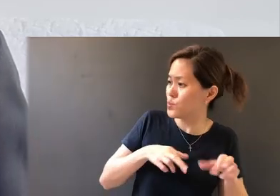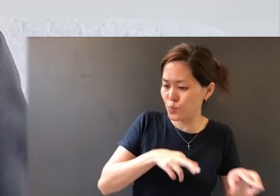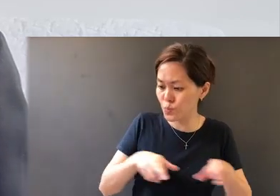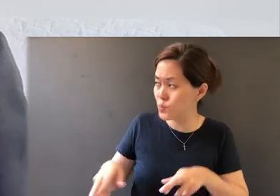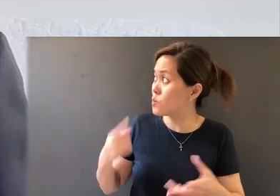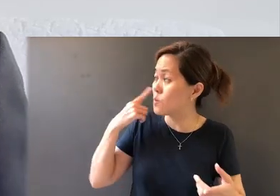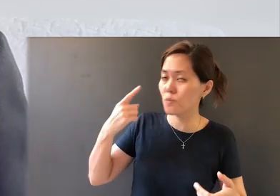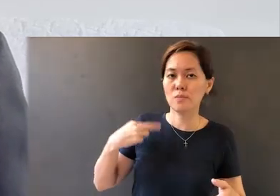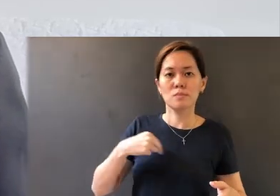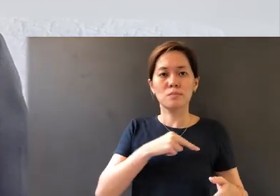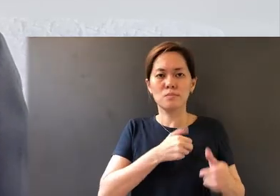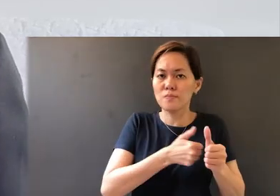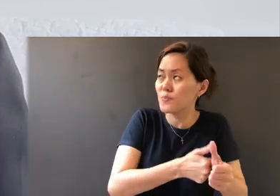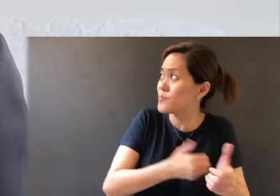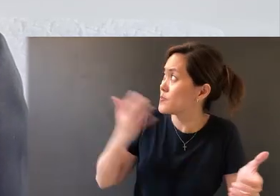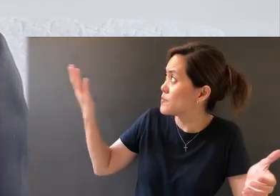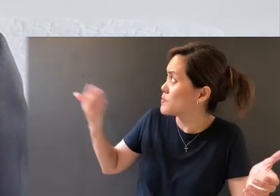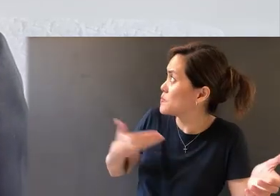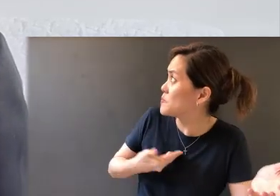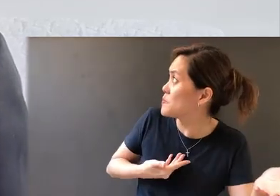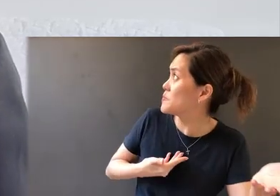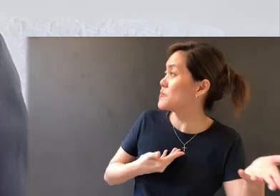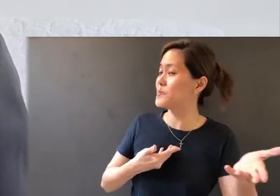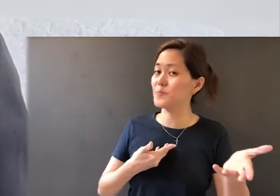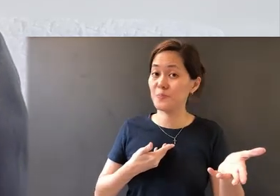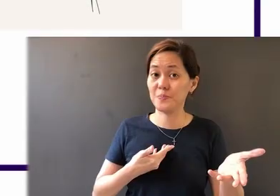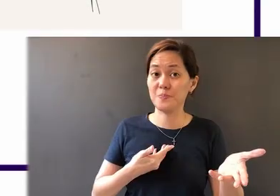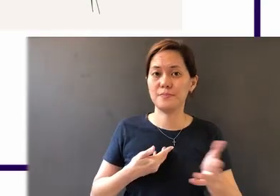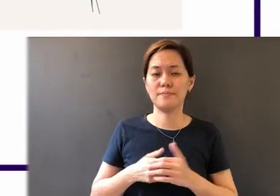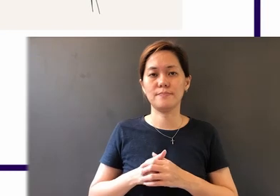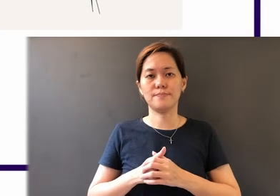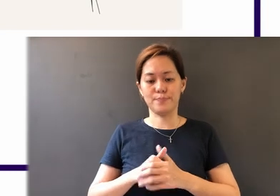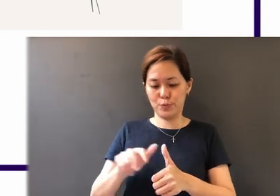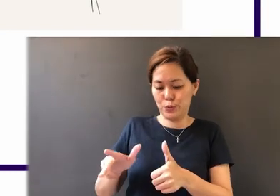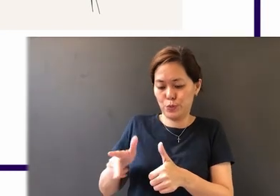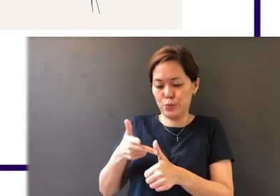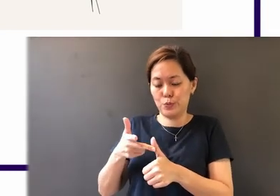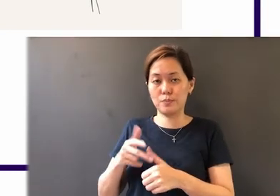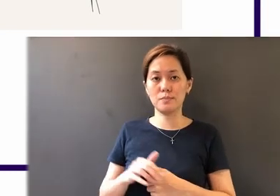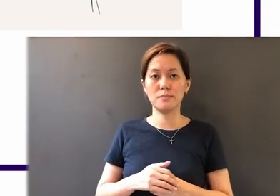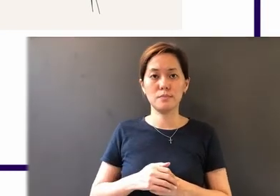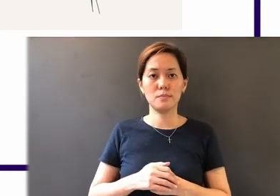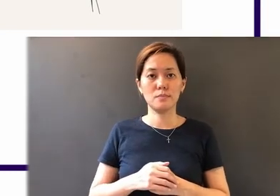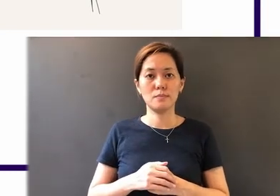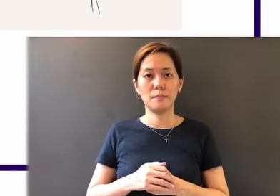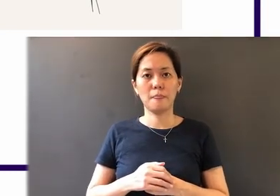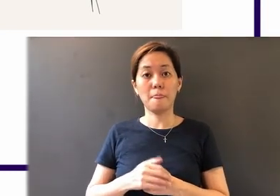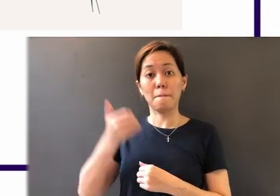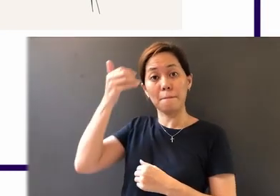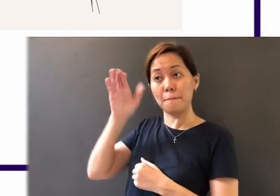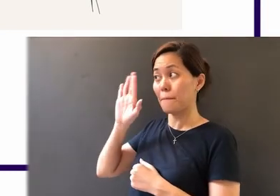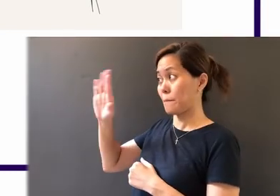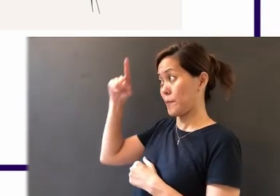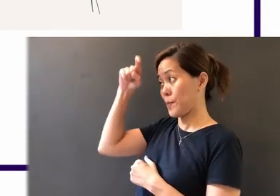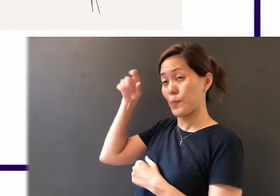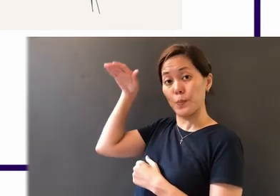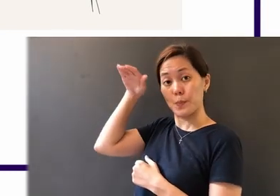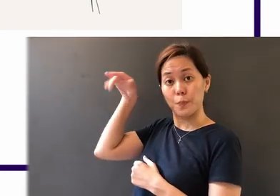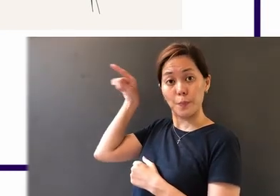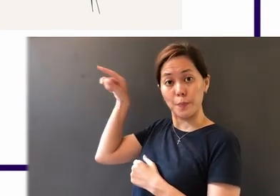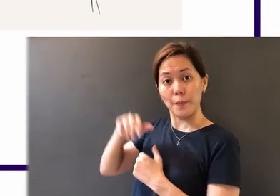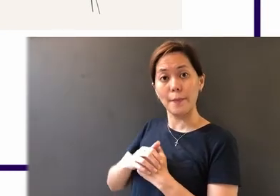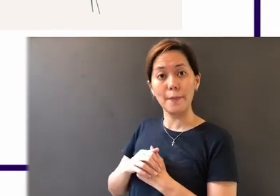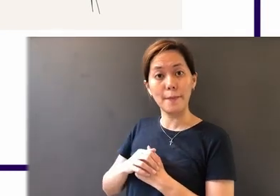for us to follow. Thirdly, is that God's wisdom